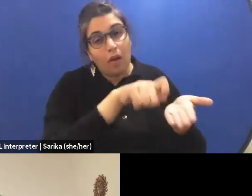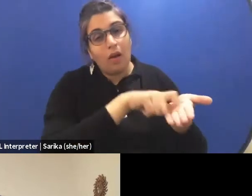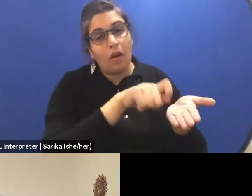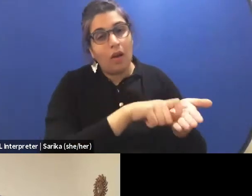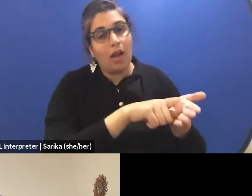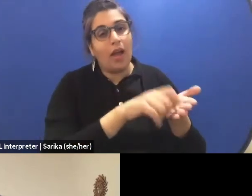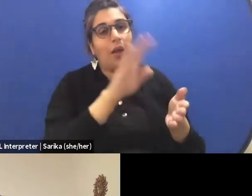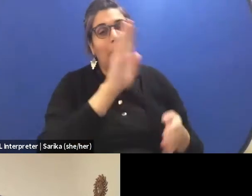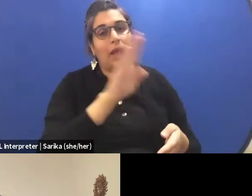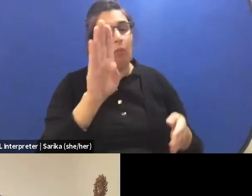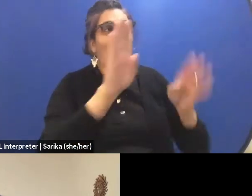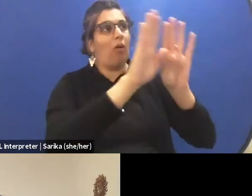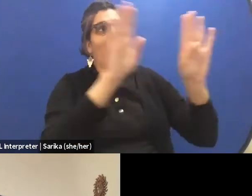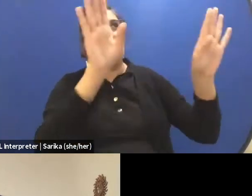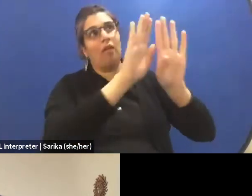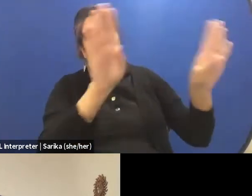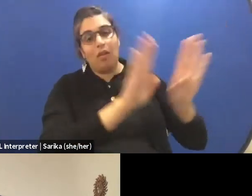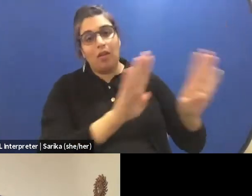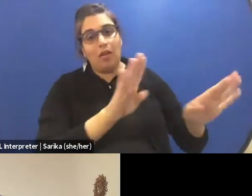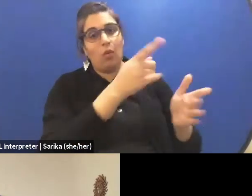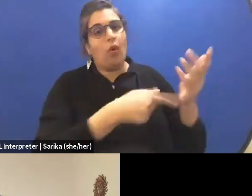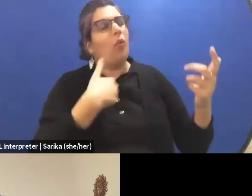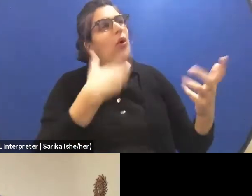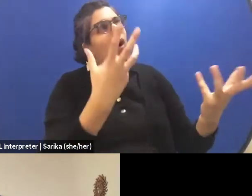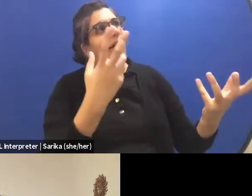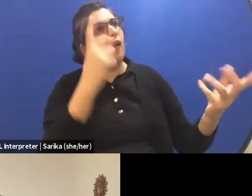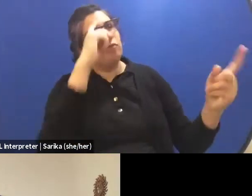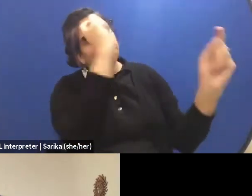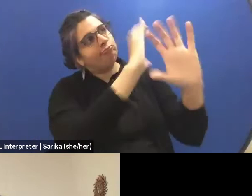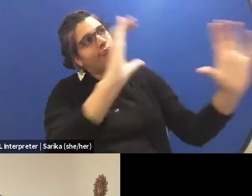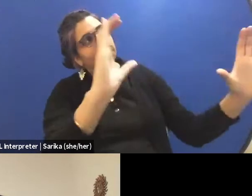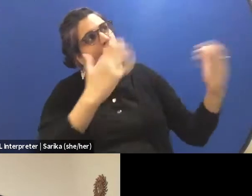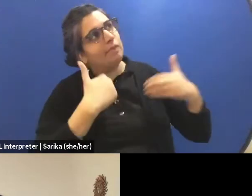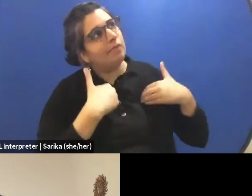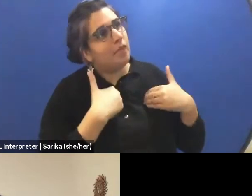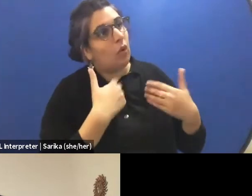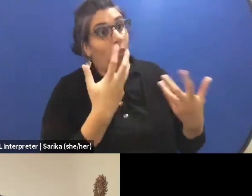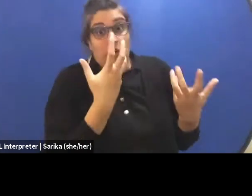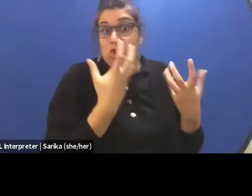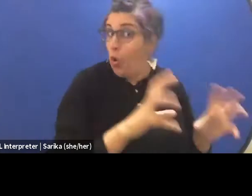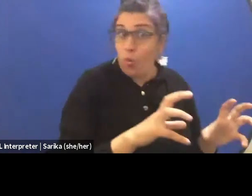and we write a lot of things, what we would like to have, what we don't want, and et cetera,